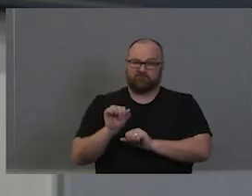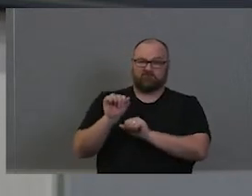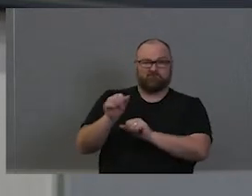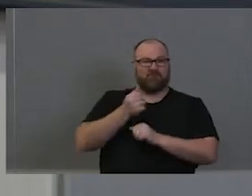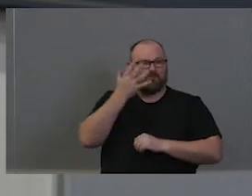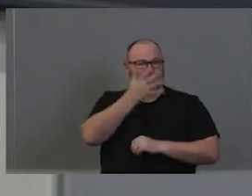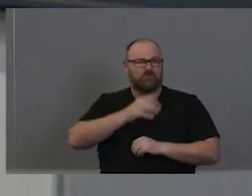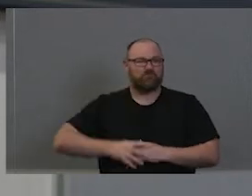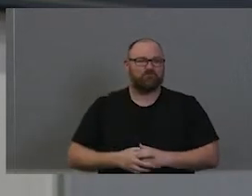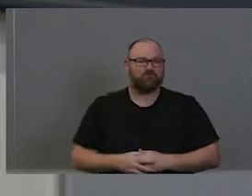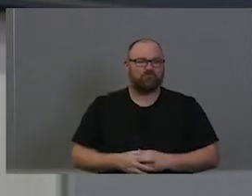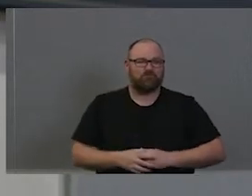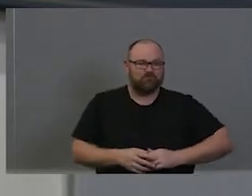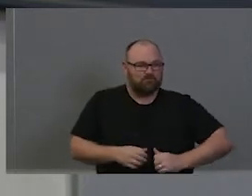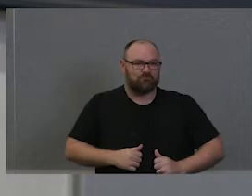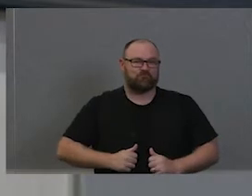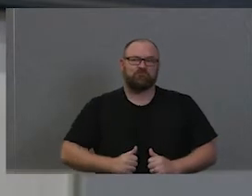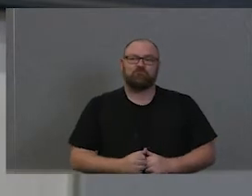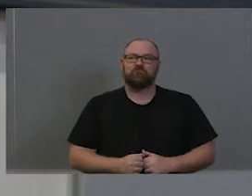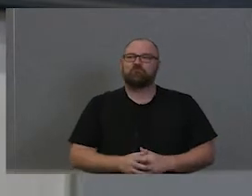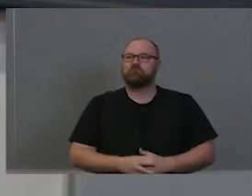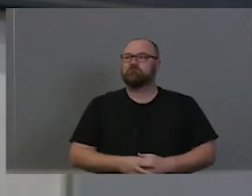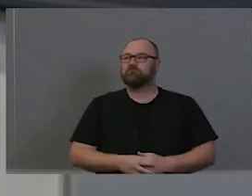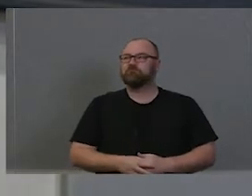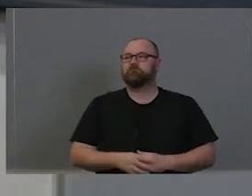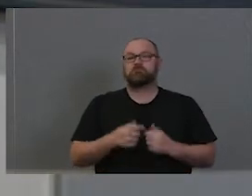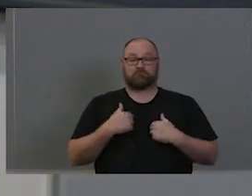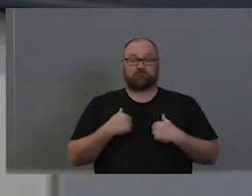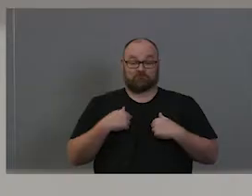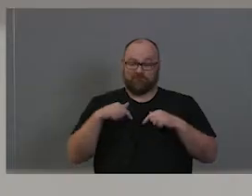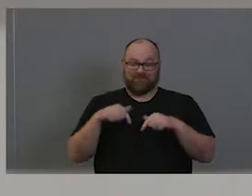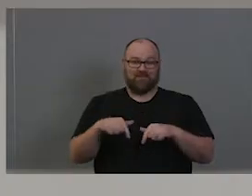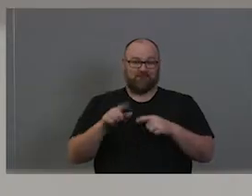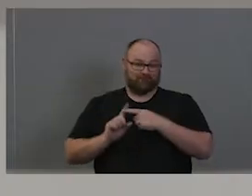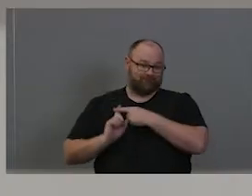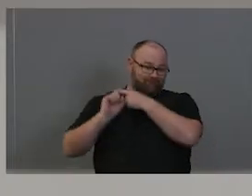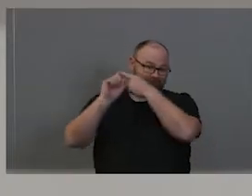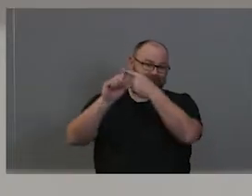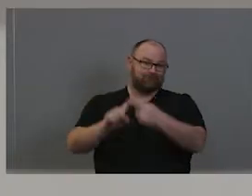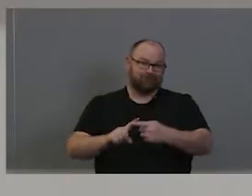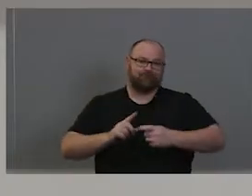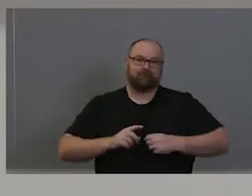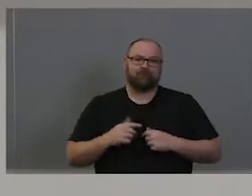suspect that's what the Vice-Chancellor want to tell you is that we're still working through, how it is we recognise